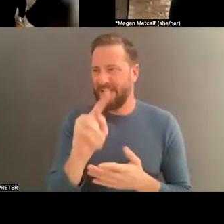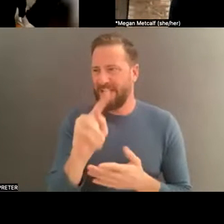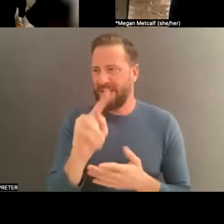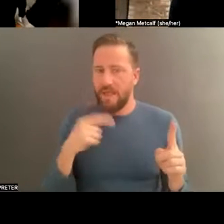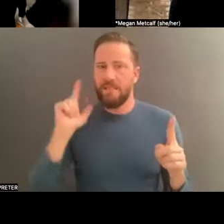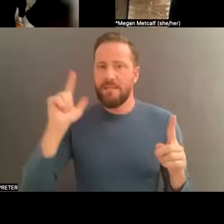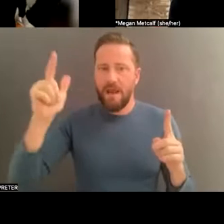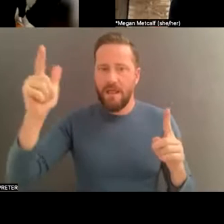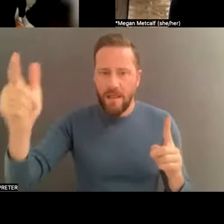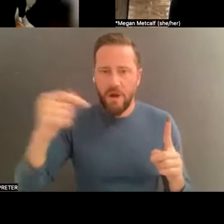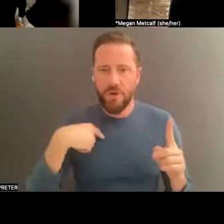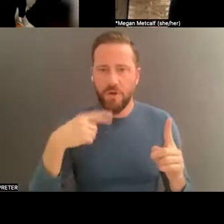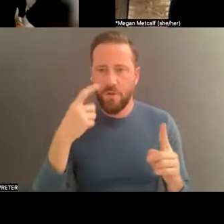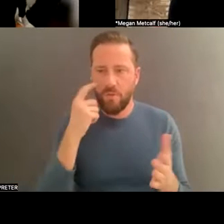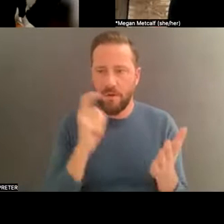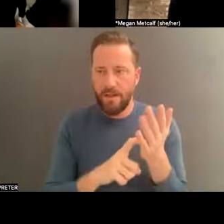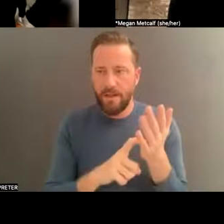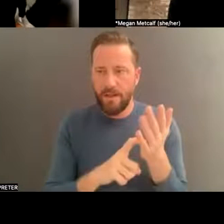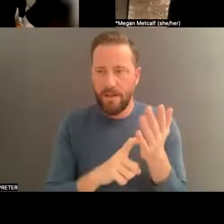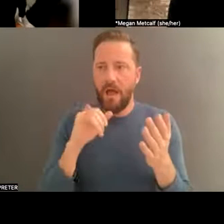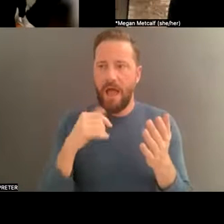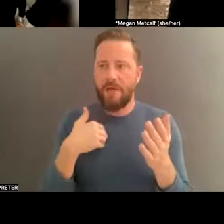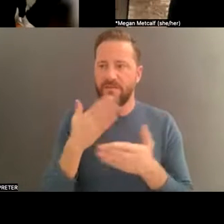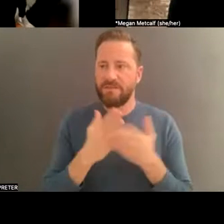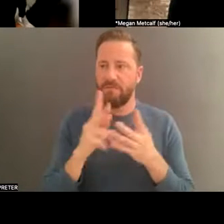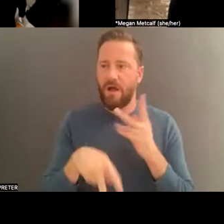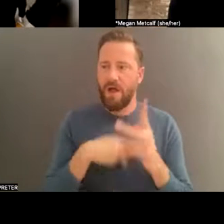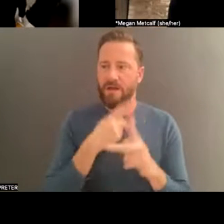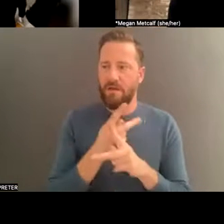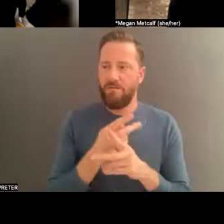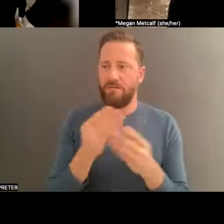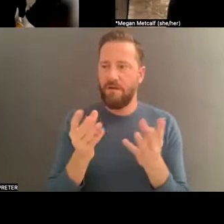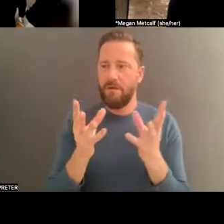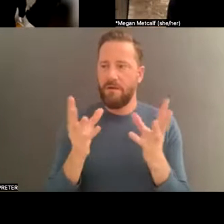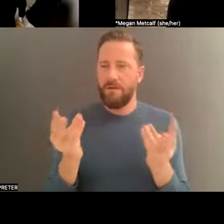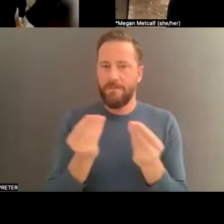to be some sort of composition to your work